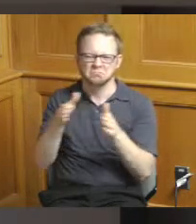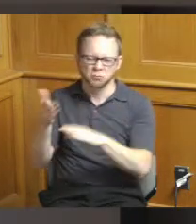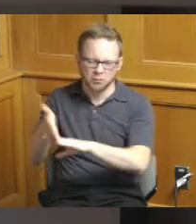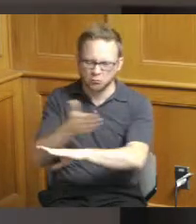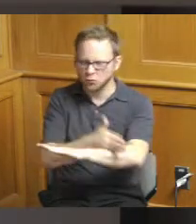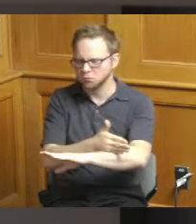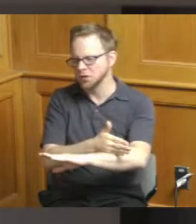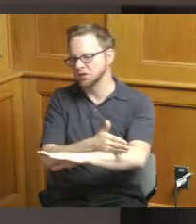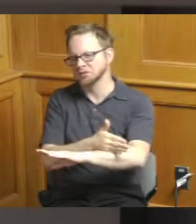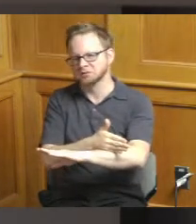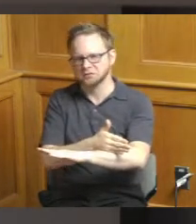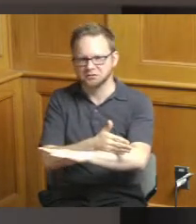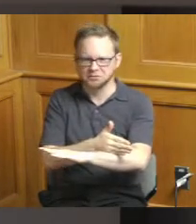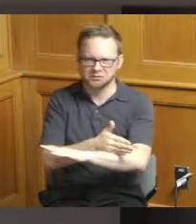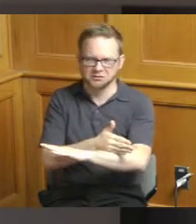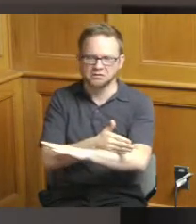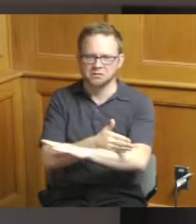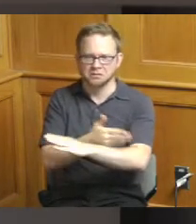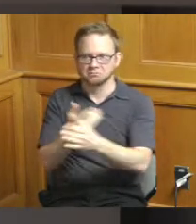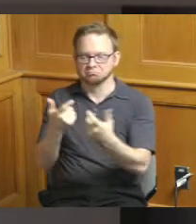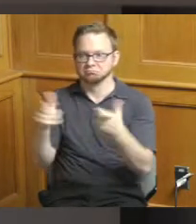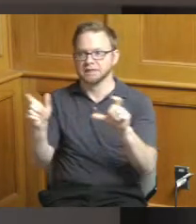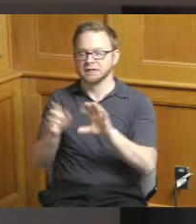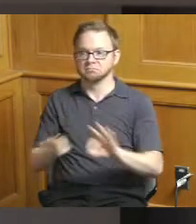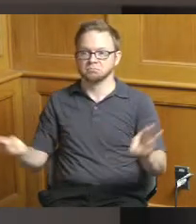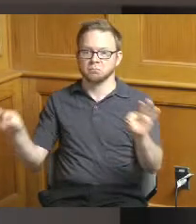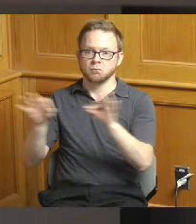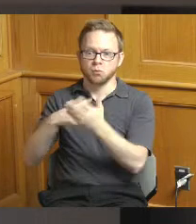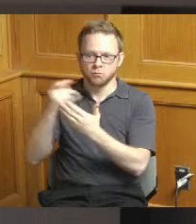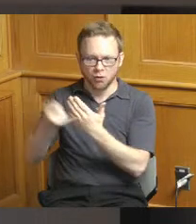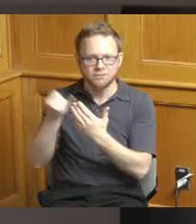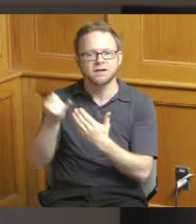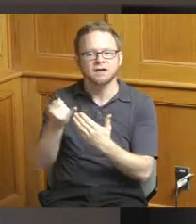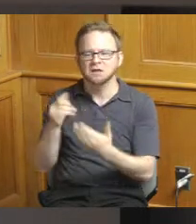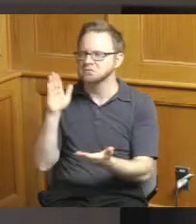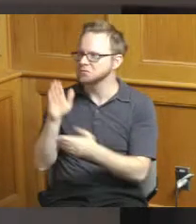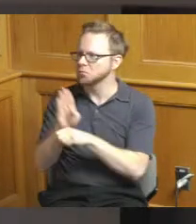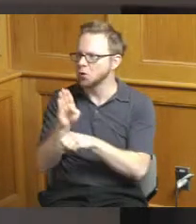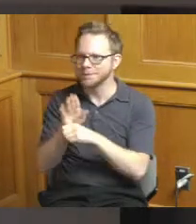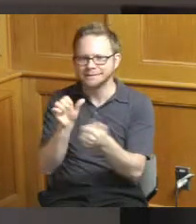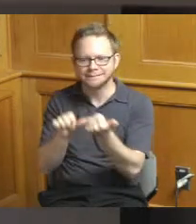signature projects I don't have listed on there but that was one small business assistance we tried to get a variety of things